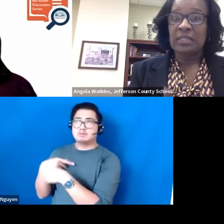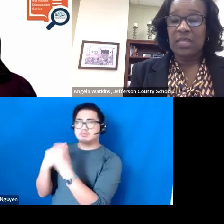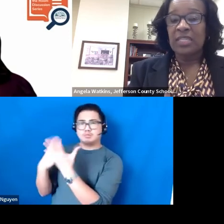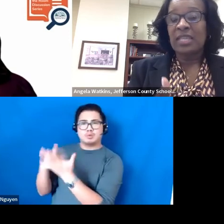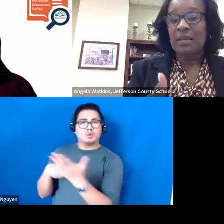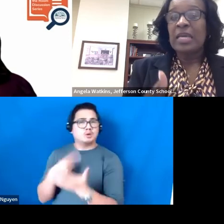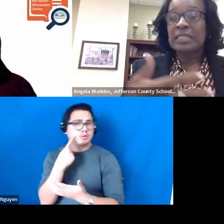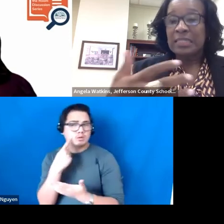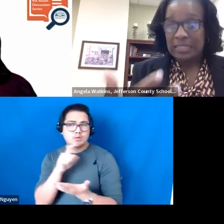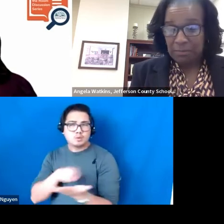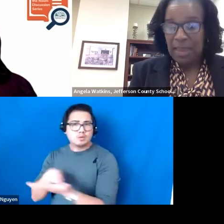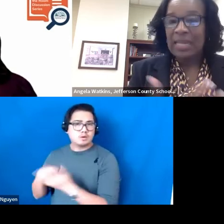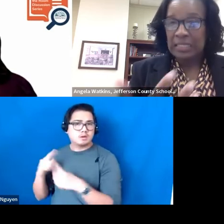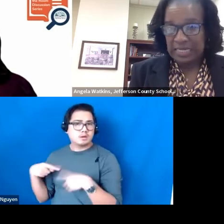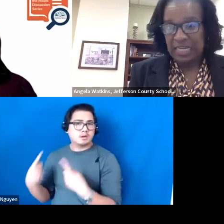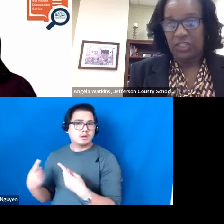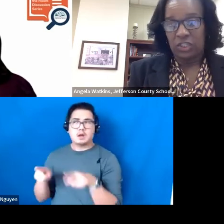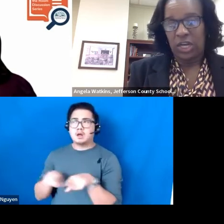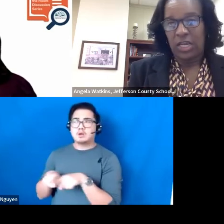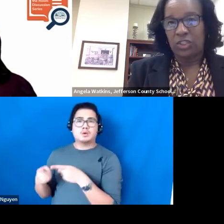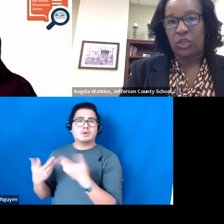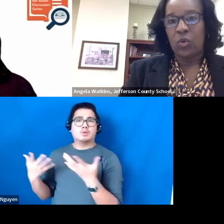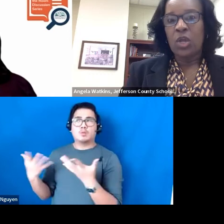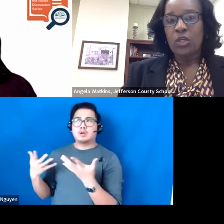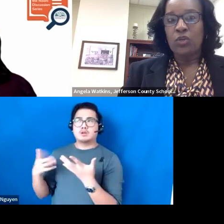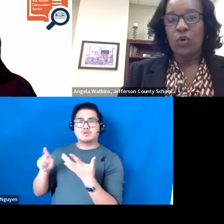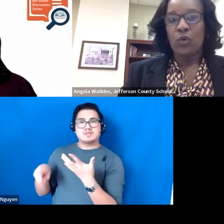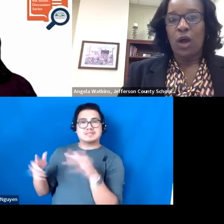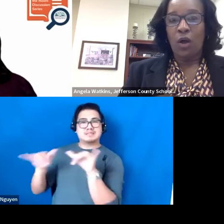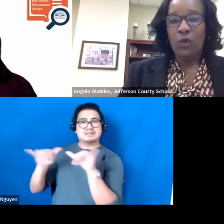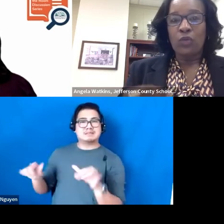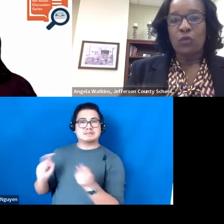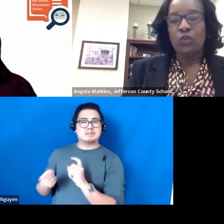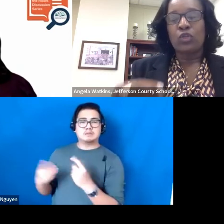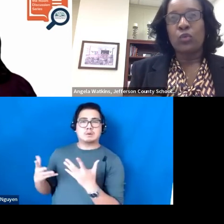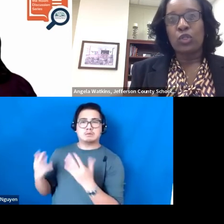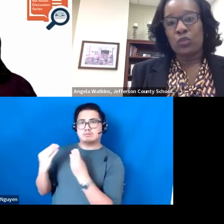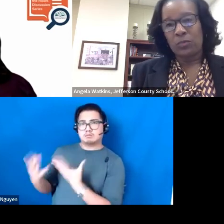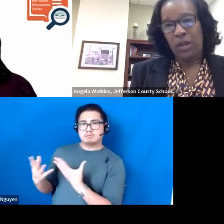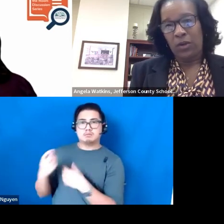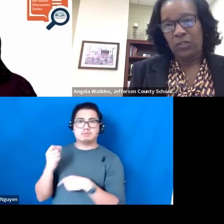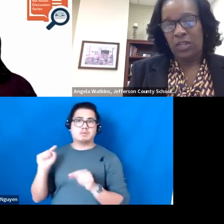and some things that systematically needs to change? You know, although those are 2 huge barriers